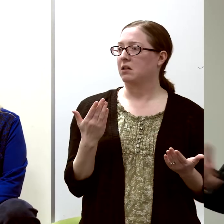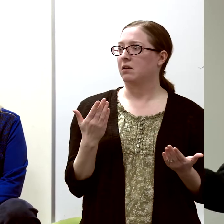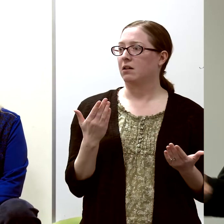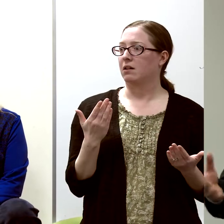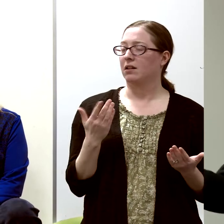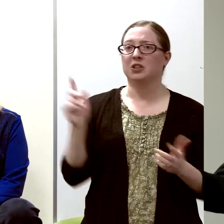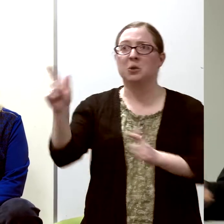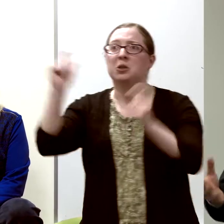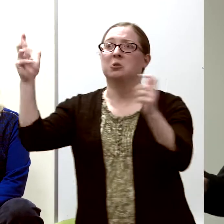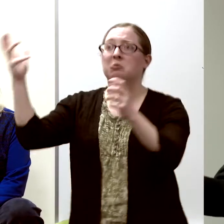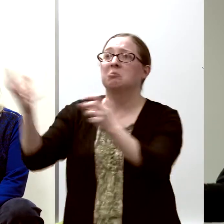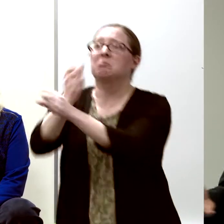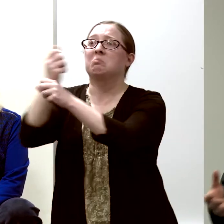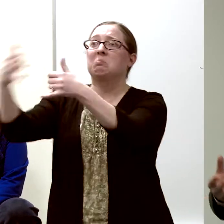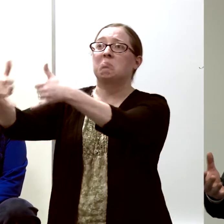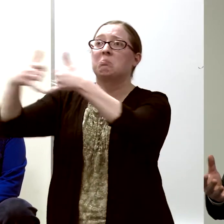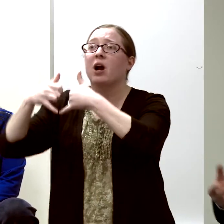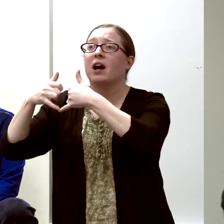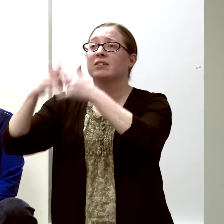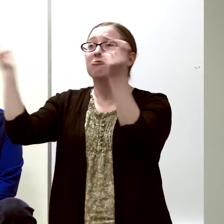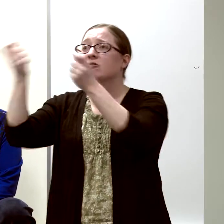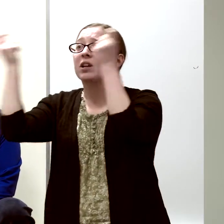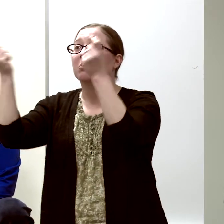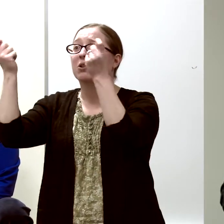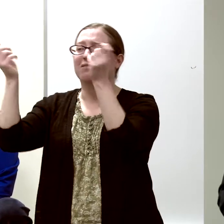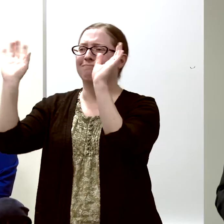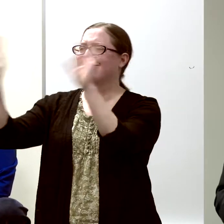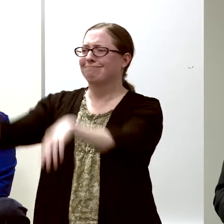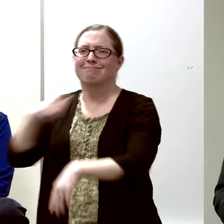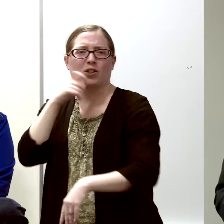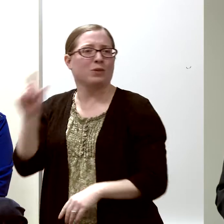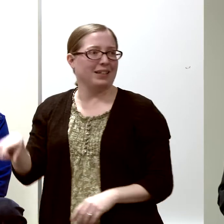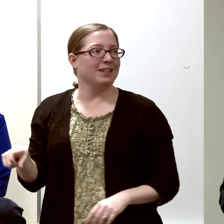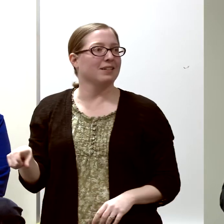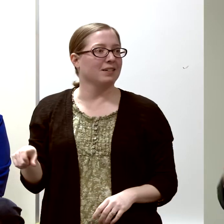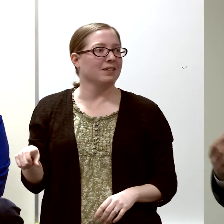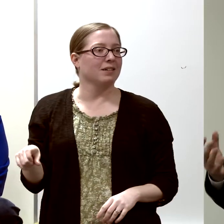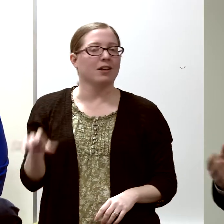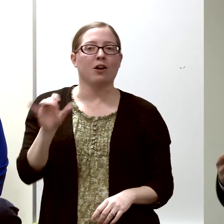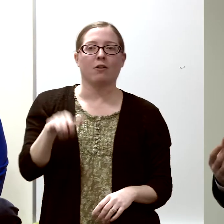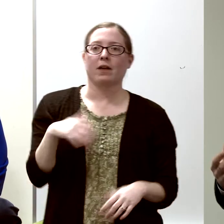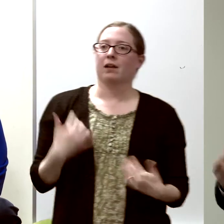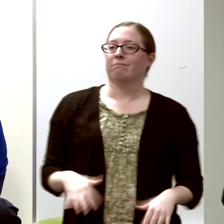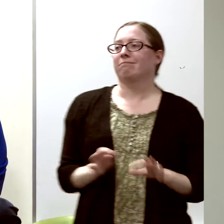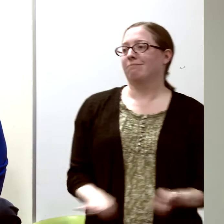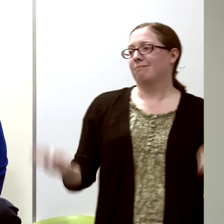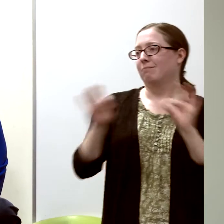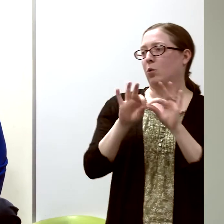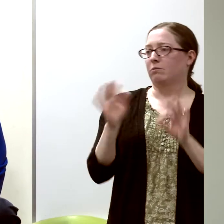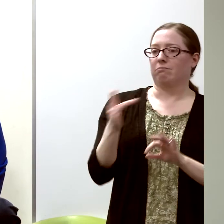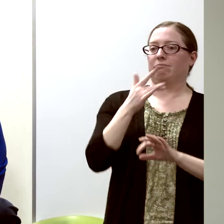"not with some big prize or ceremony," and that was really a lesson for me.